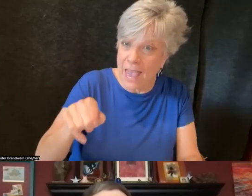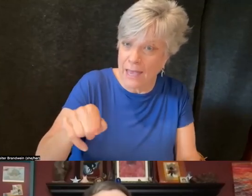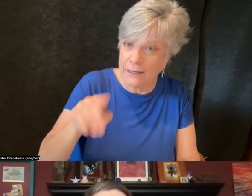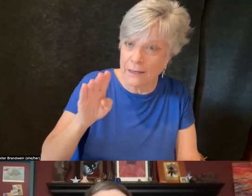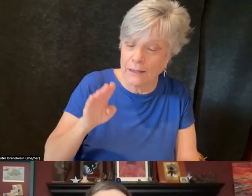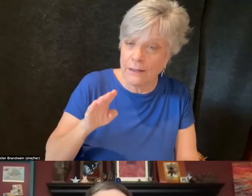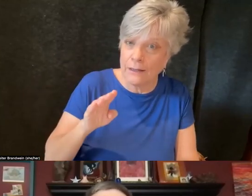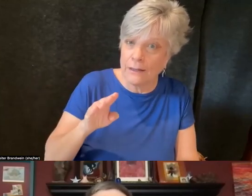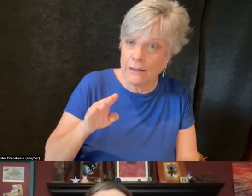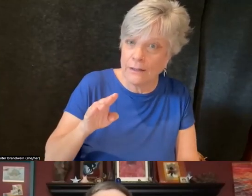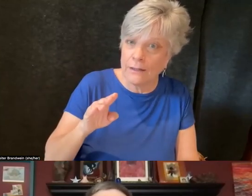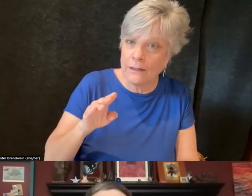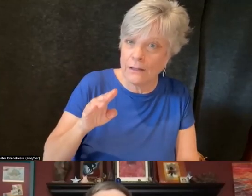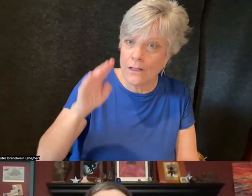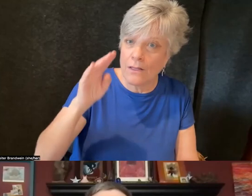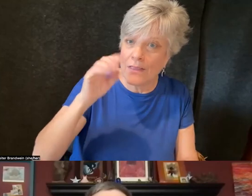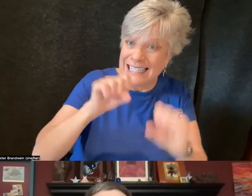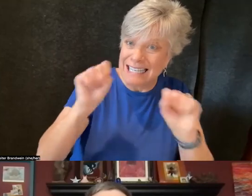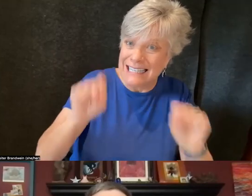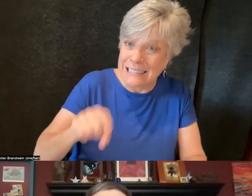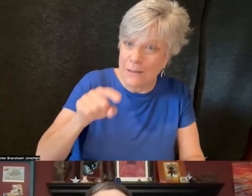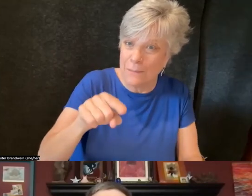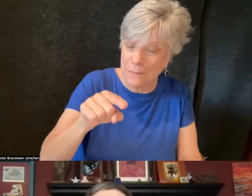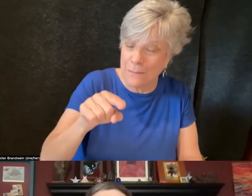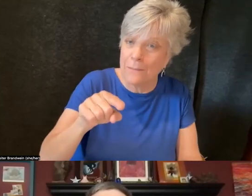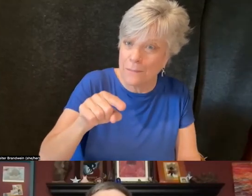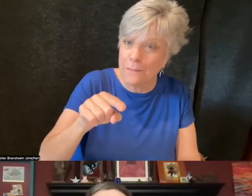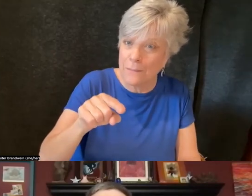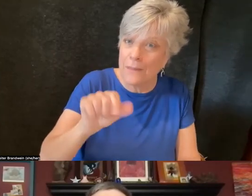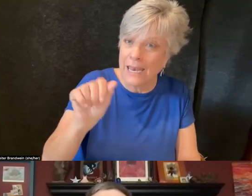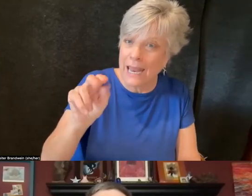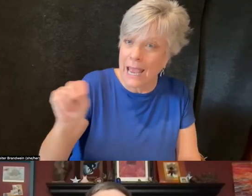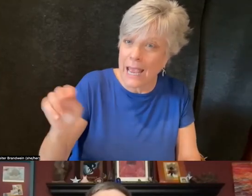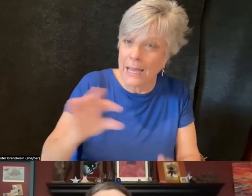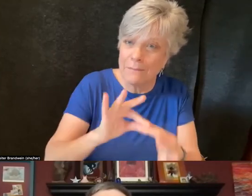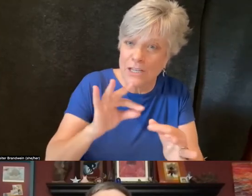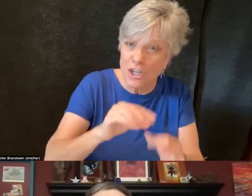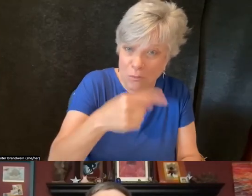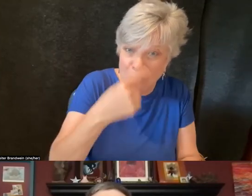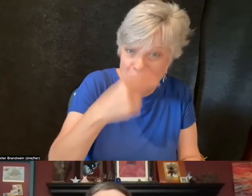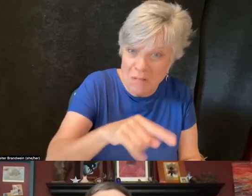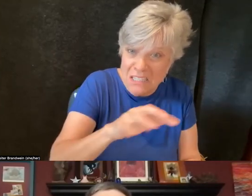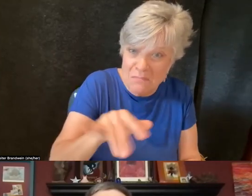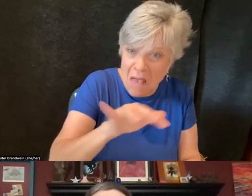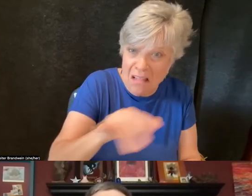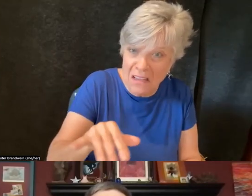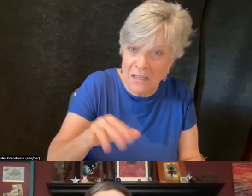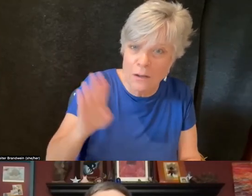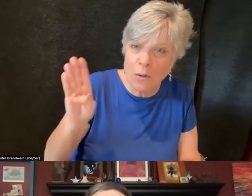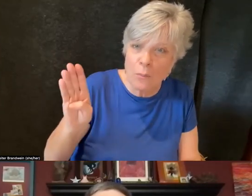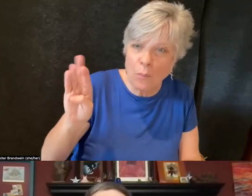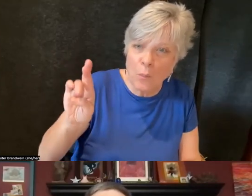of the system that Ann mentioned? Or Ann, if you want to spell it. I'm curious if I...